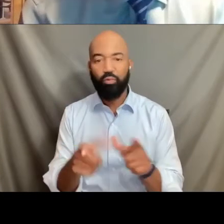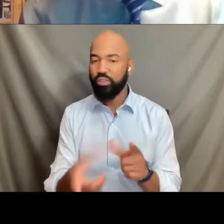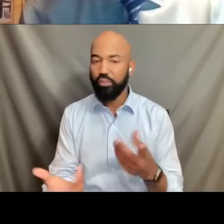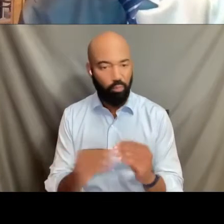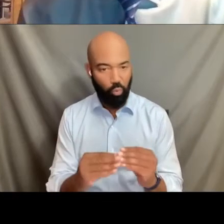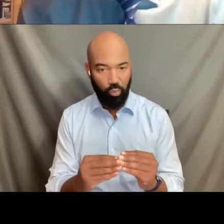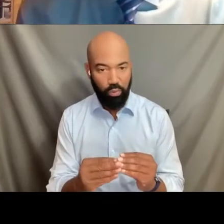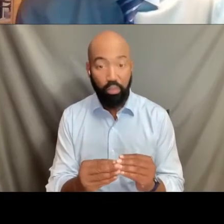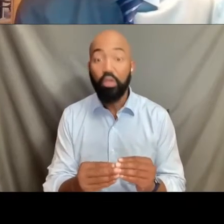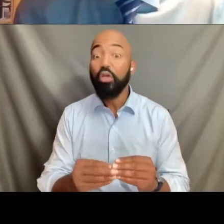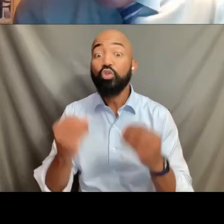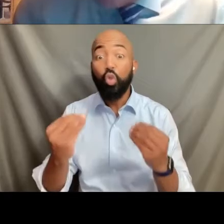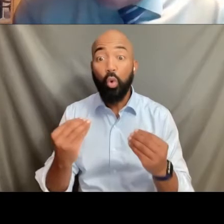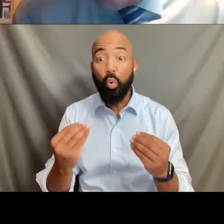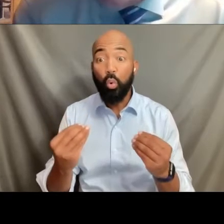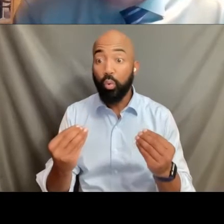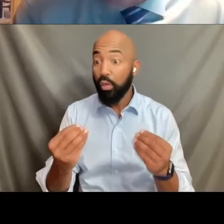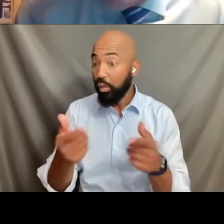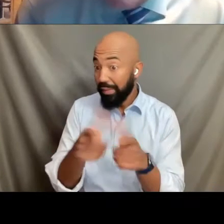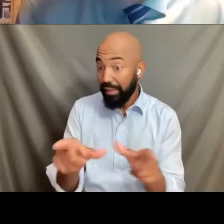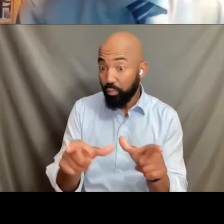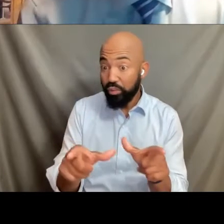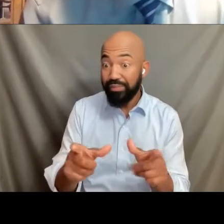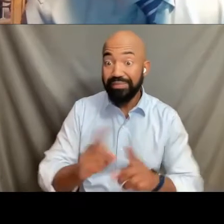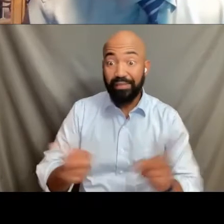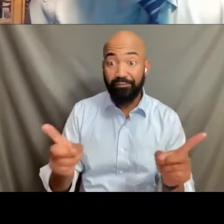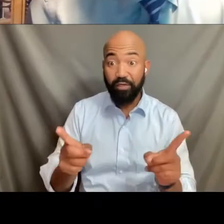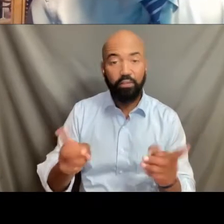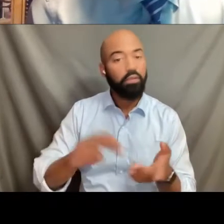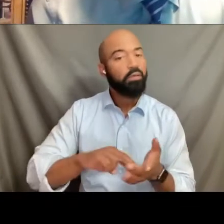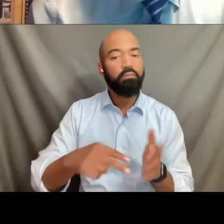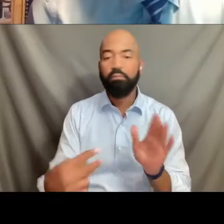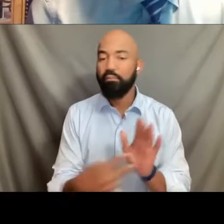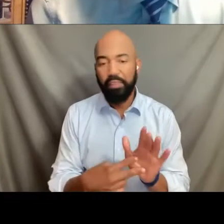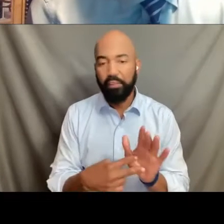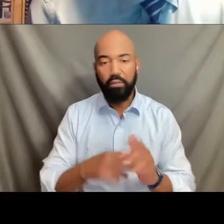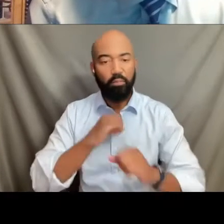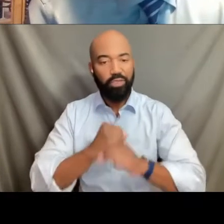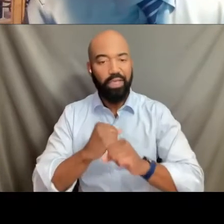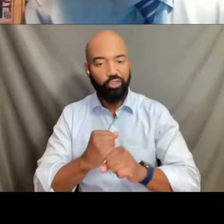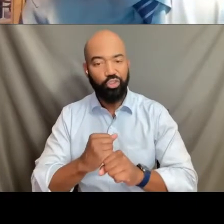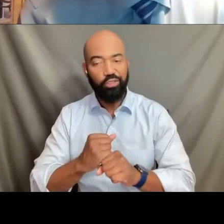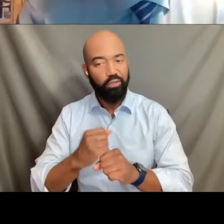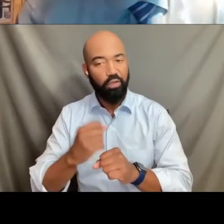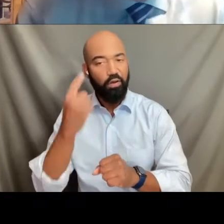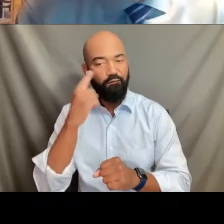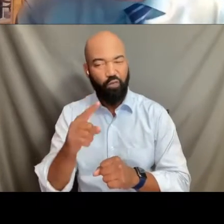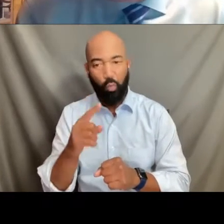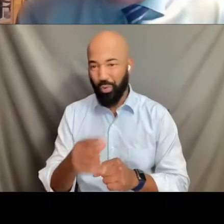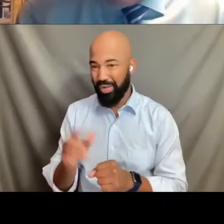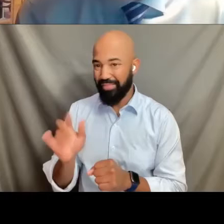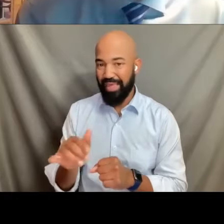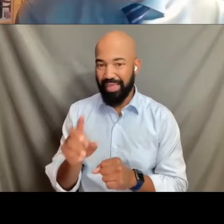And just because the language is different does not mean that the protection for the dysphoria